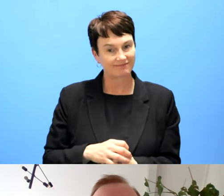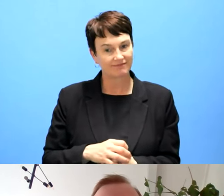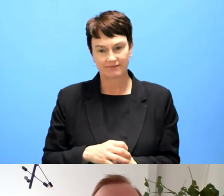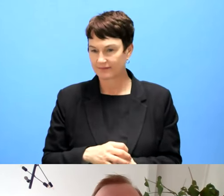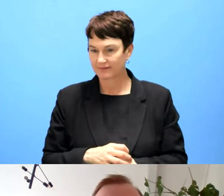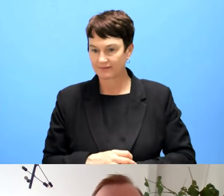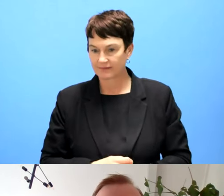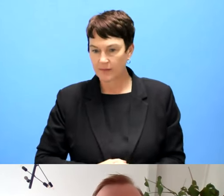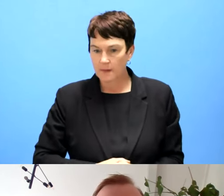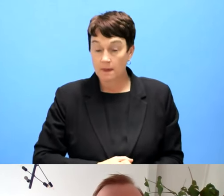maybe.